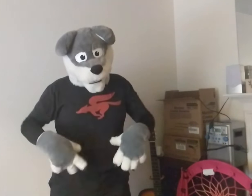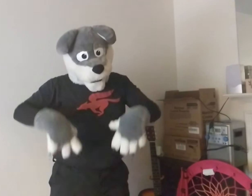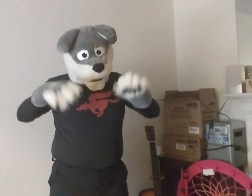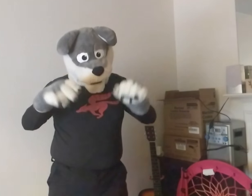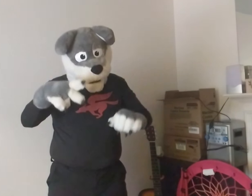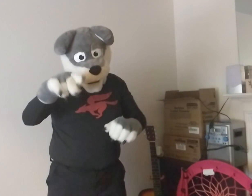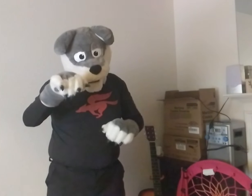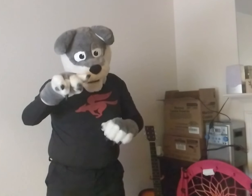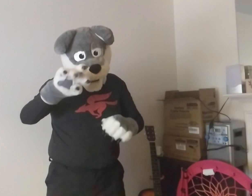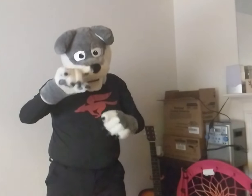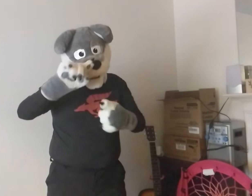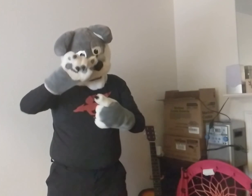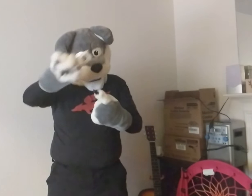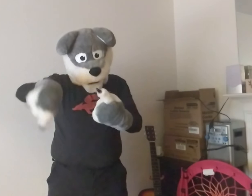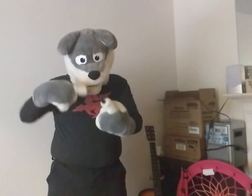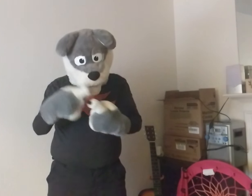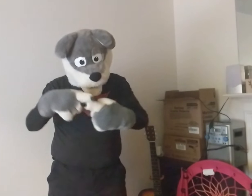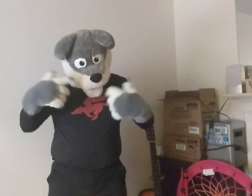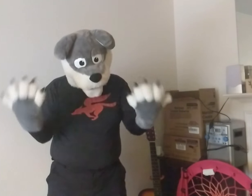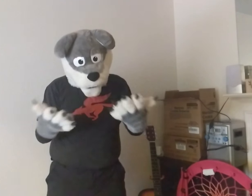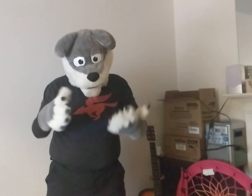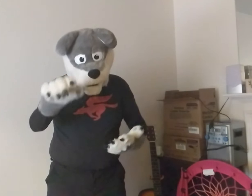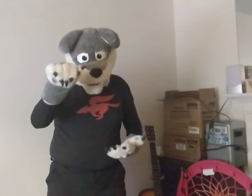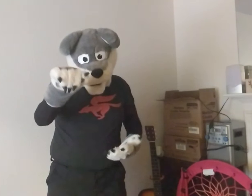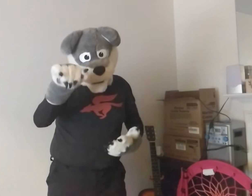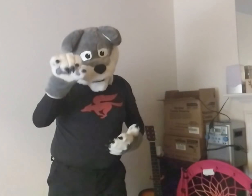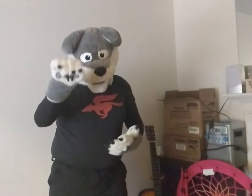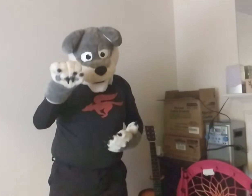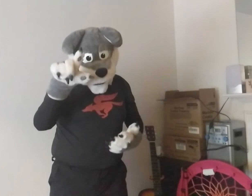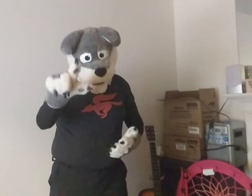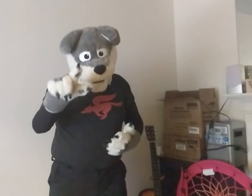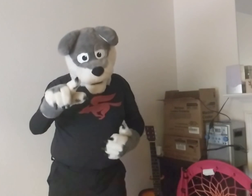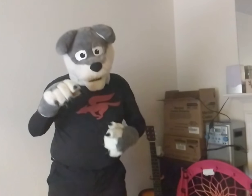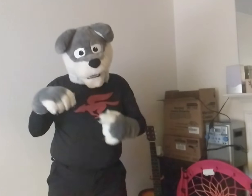I will host a panel. What's it about? It's about American Sign Language (ASL),